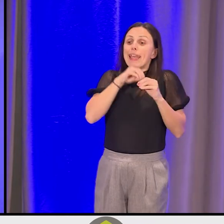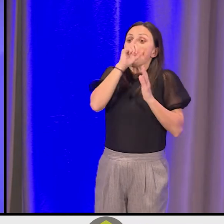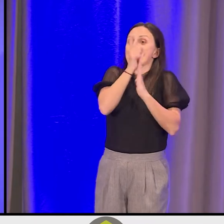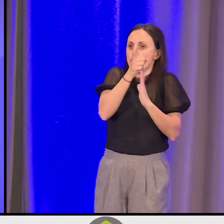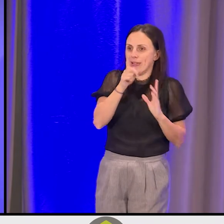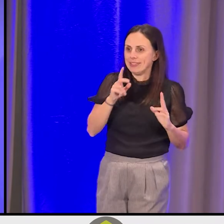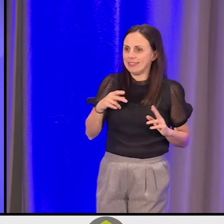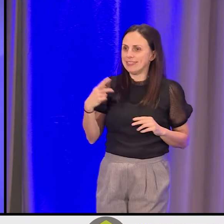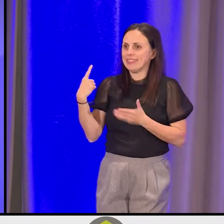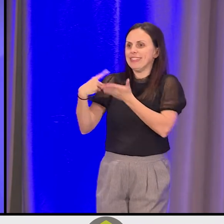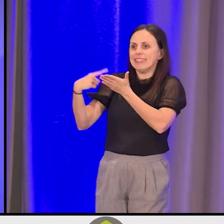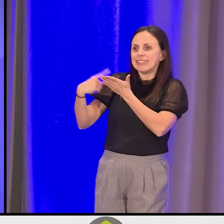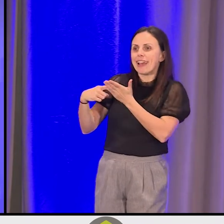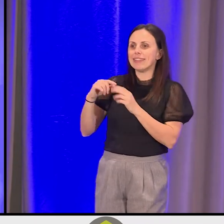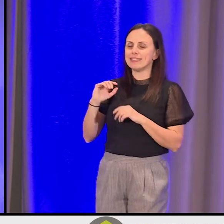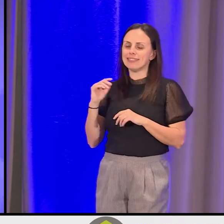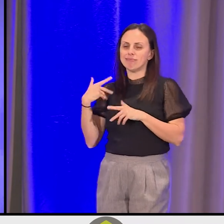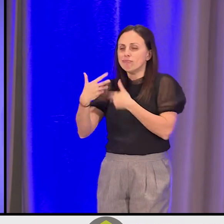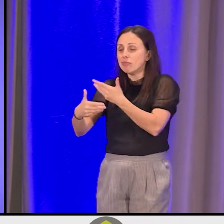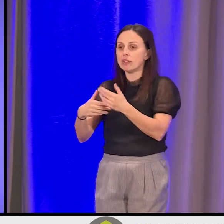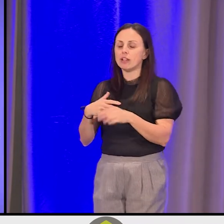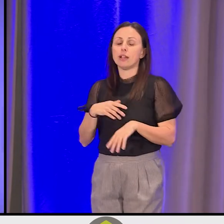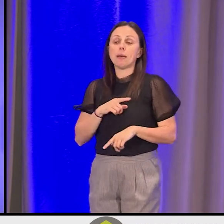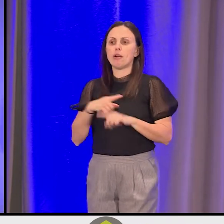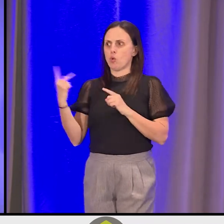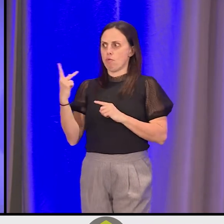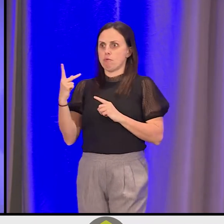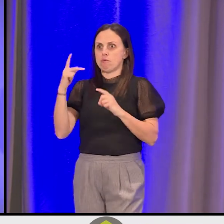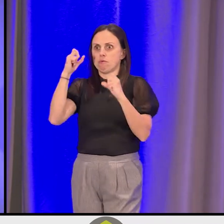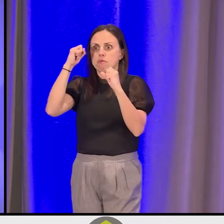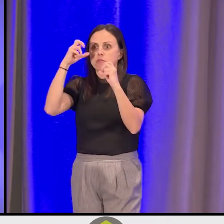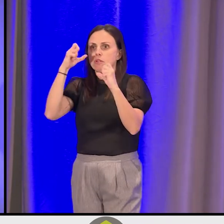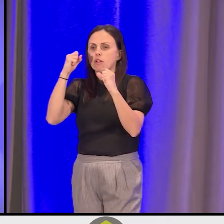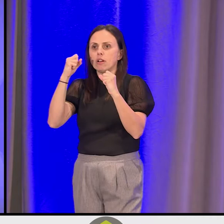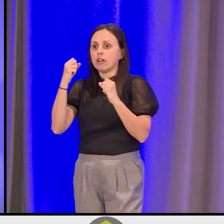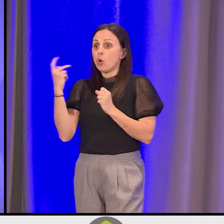We talk about our frame. And so we were both in awe because we also both admire that.